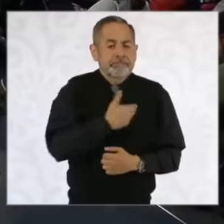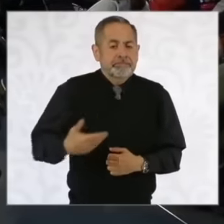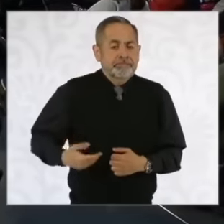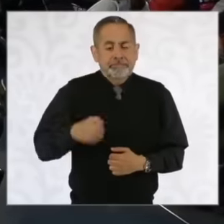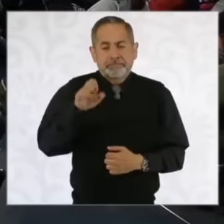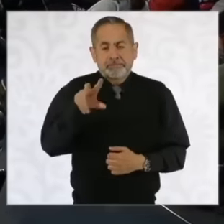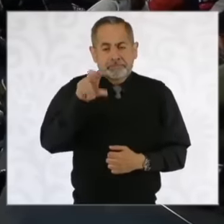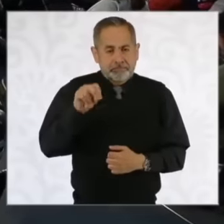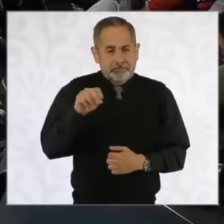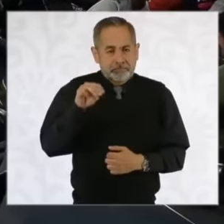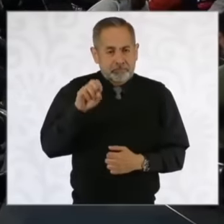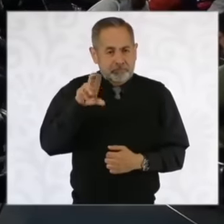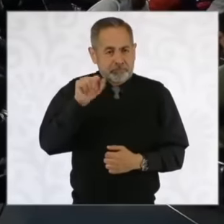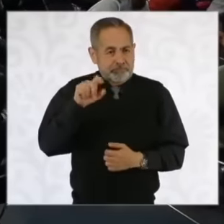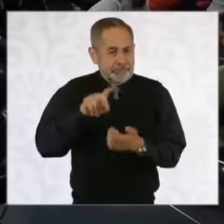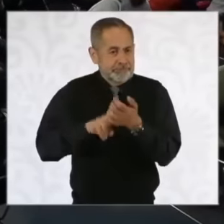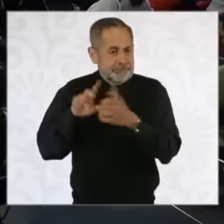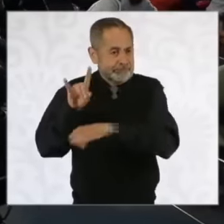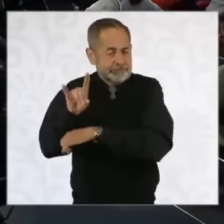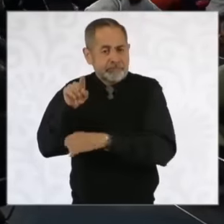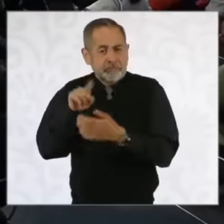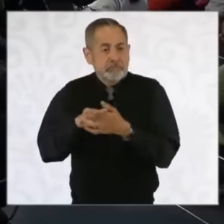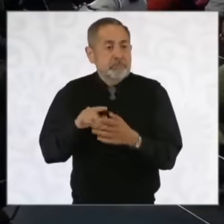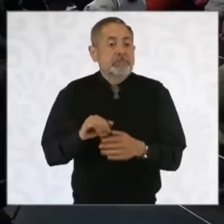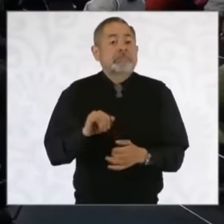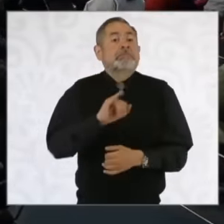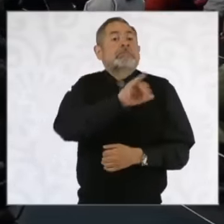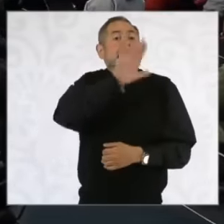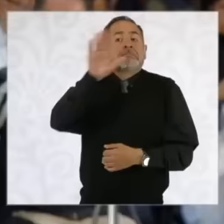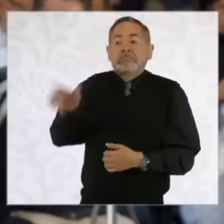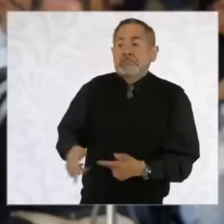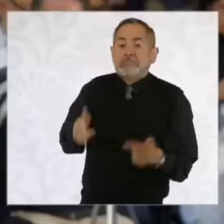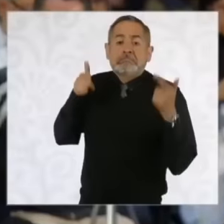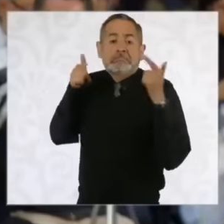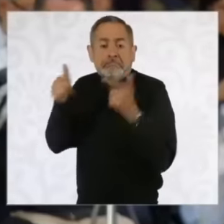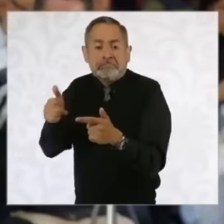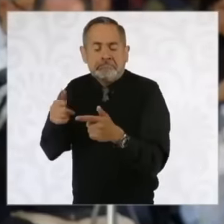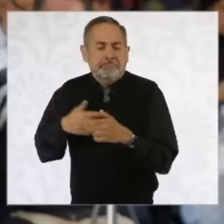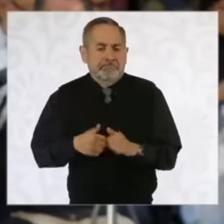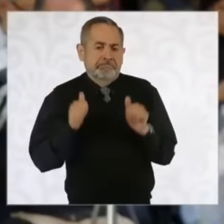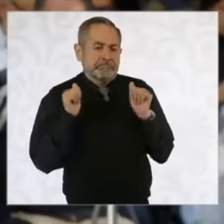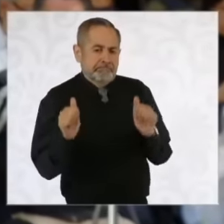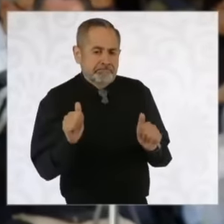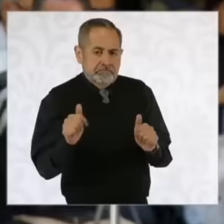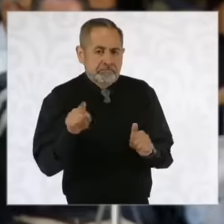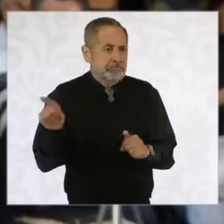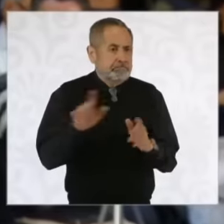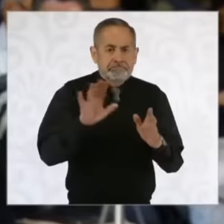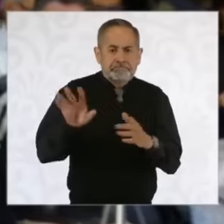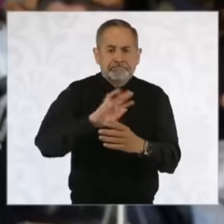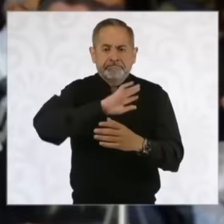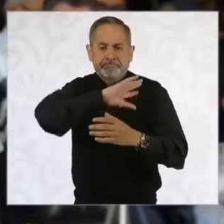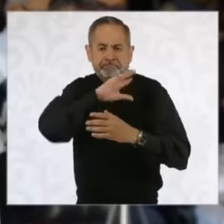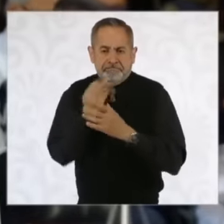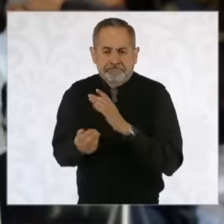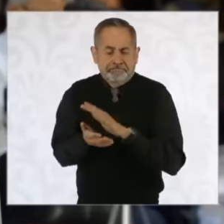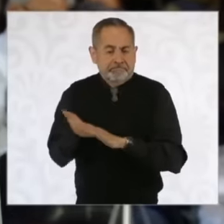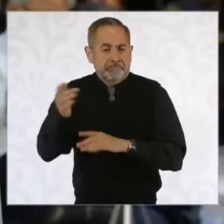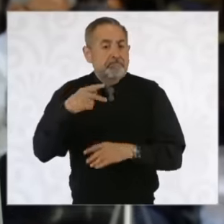suffered an attack against his life. Well, he even had to flee. Your driver was